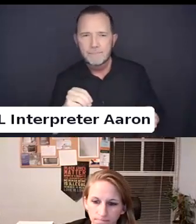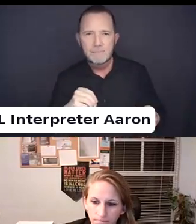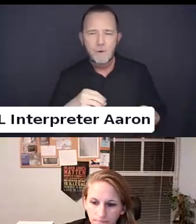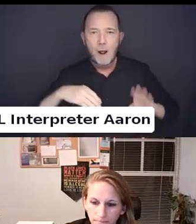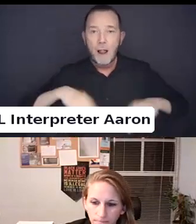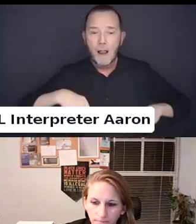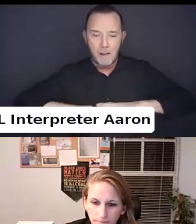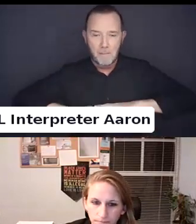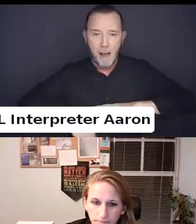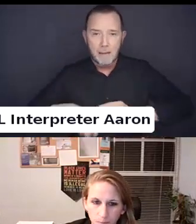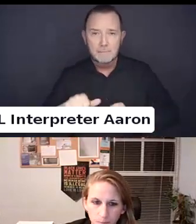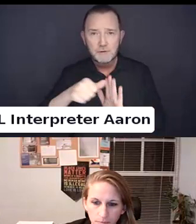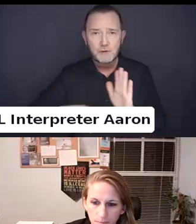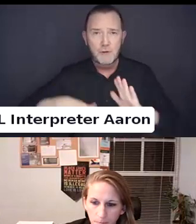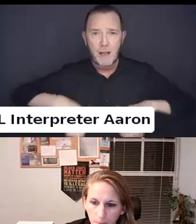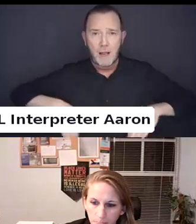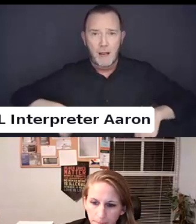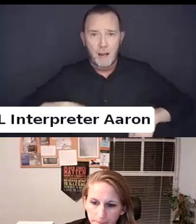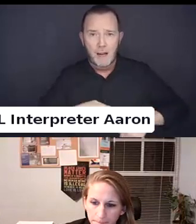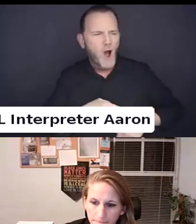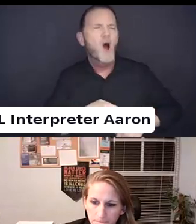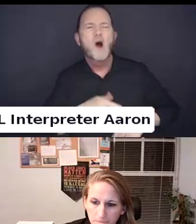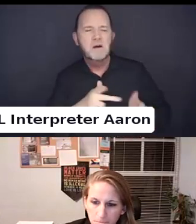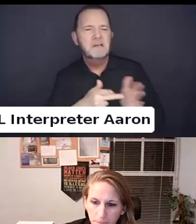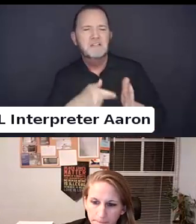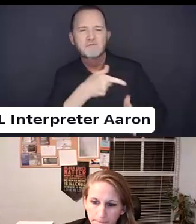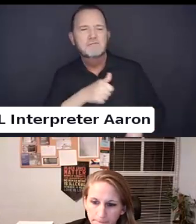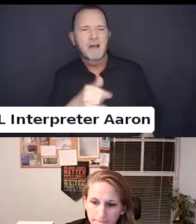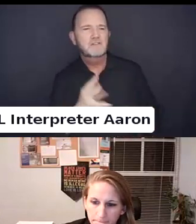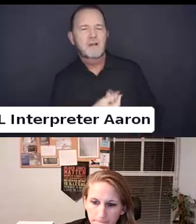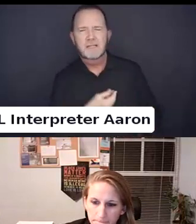everyone isn't necessarily that's not what determines someone's gender.